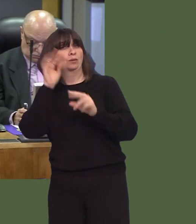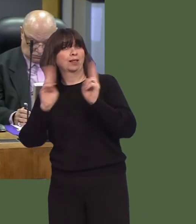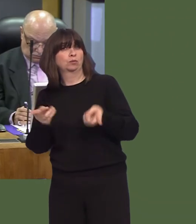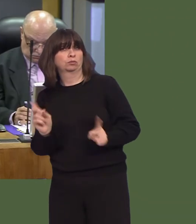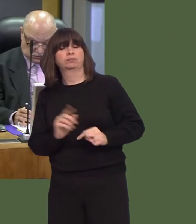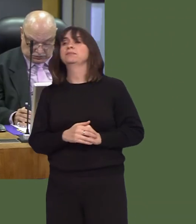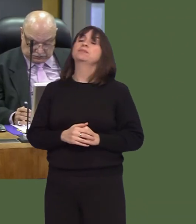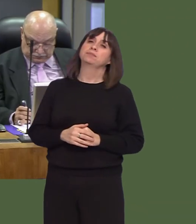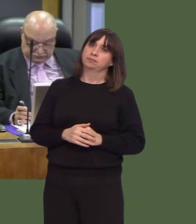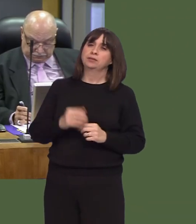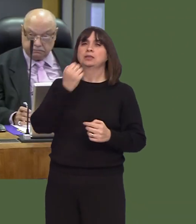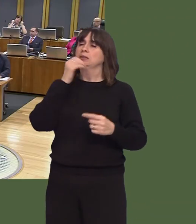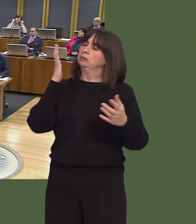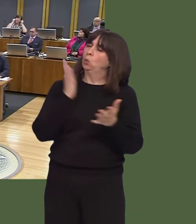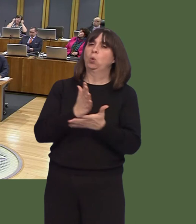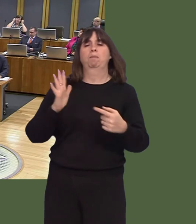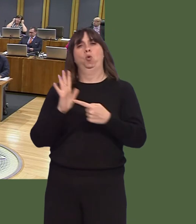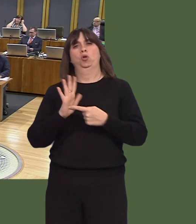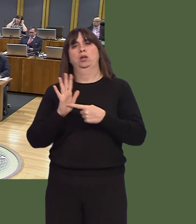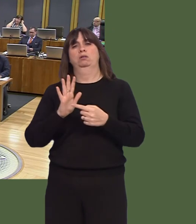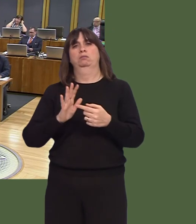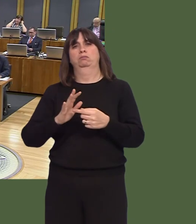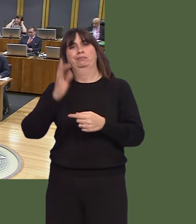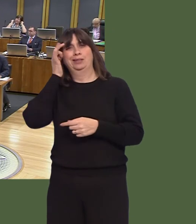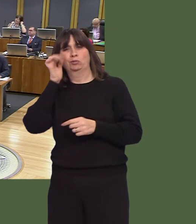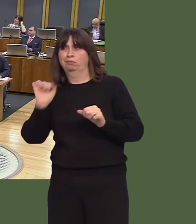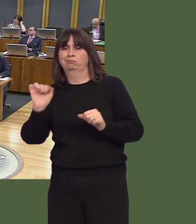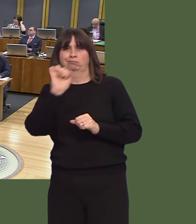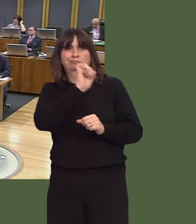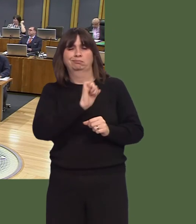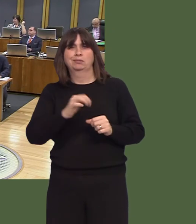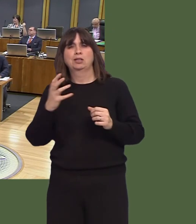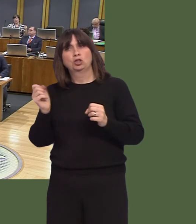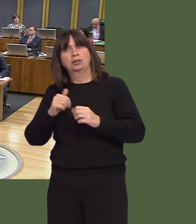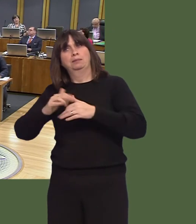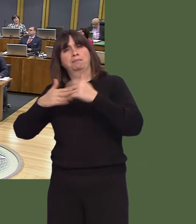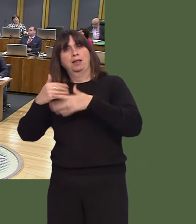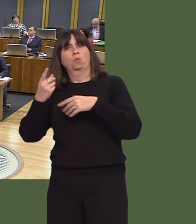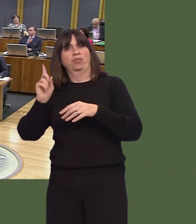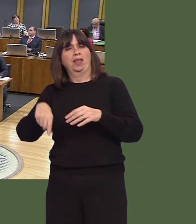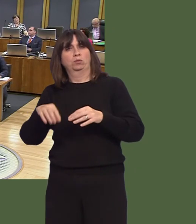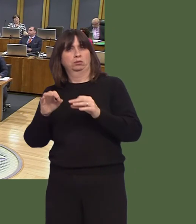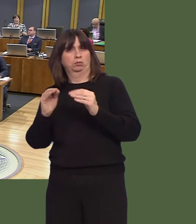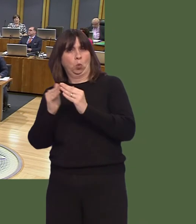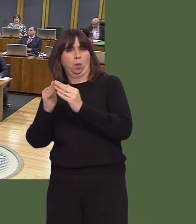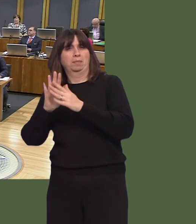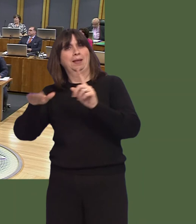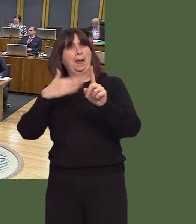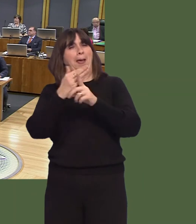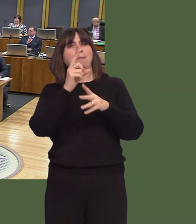House building in Wales is a key priority for the Government. Local authorities are expecting to build 1,000 new council homes towards our target of 20,000 affordable homes.